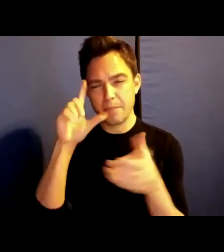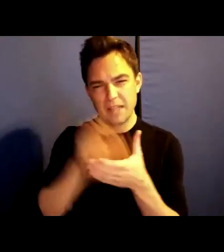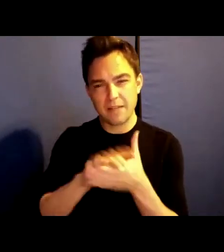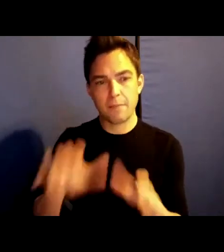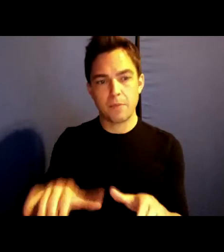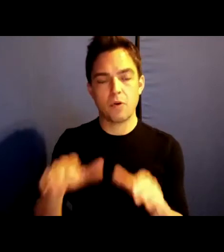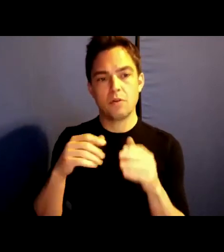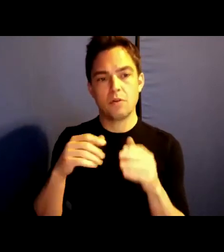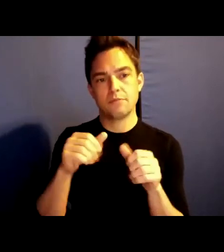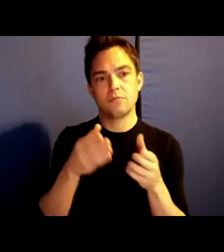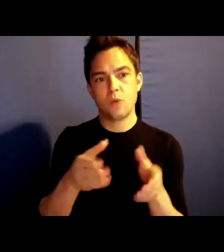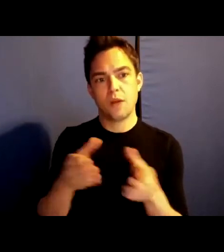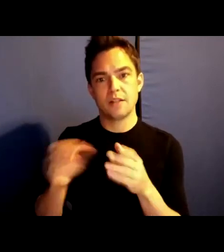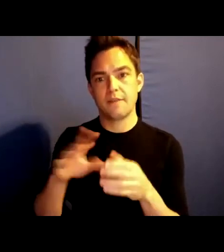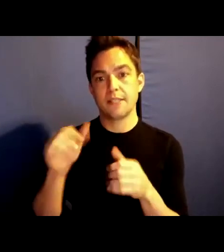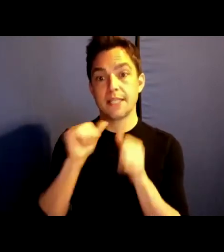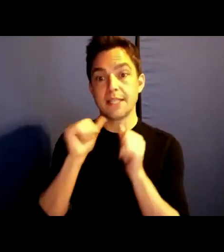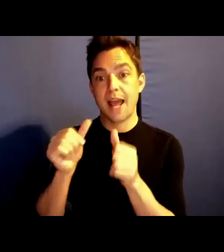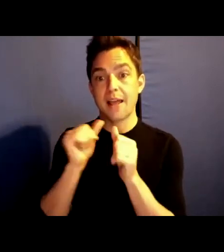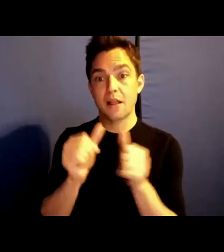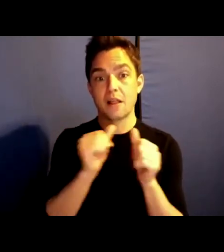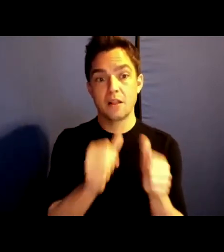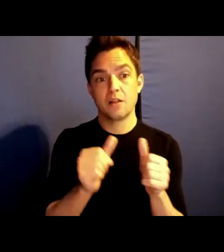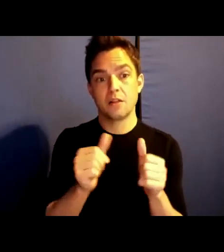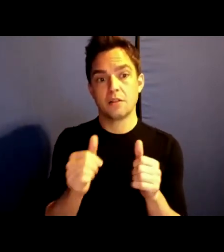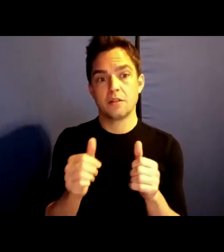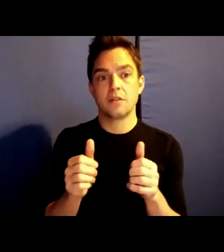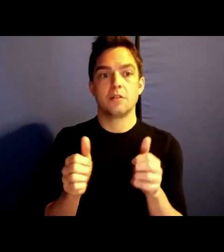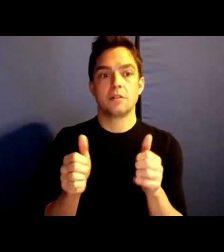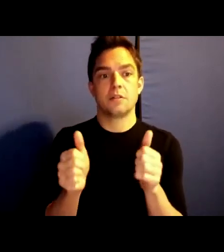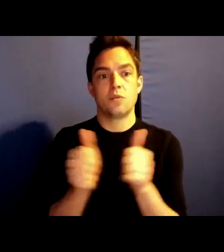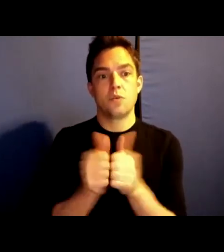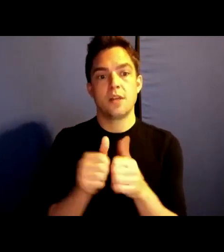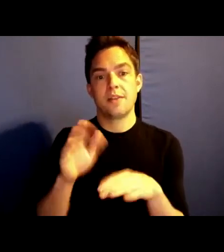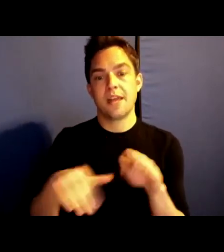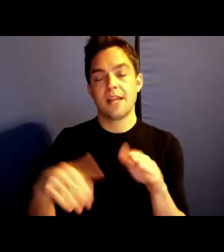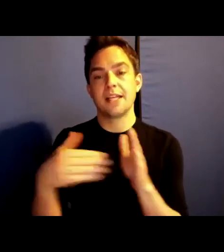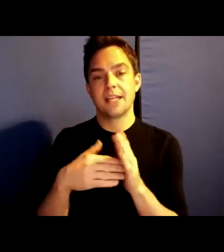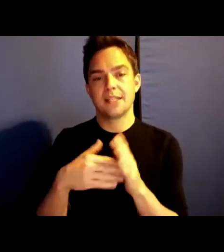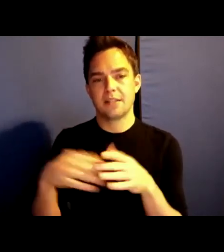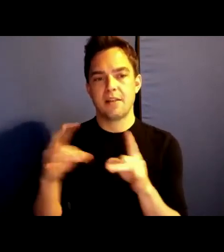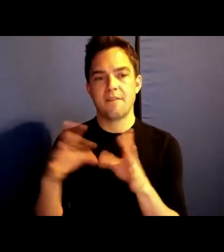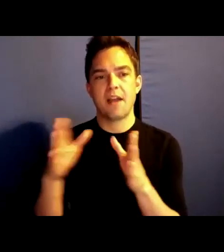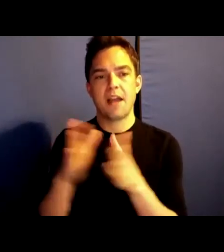living much more with then against the violently consumptive status quo.